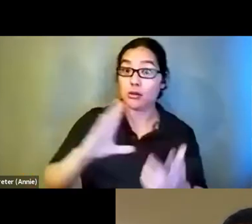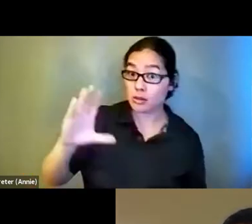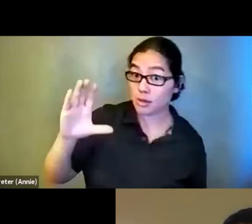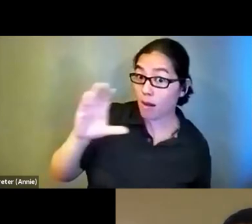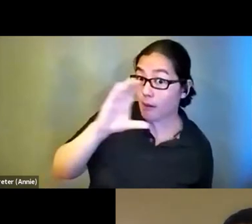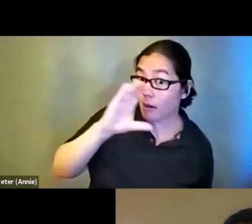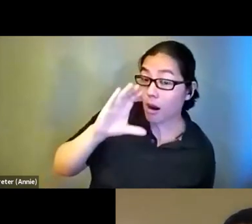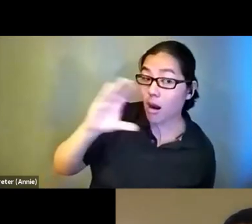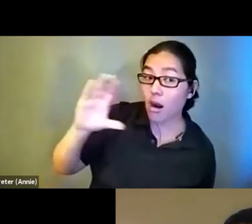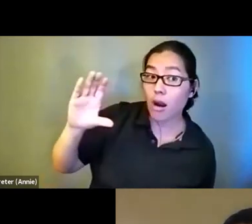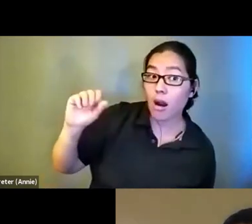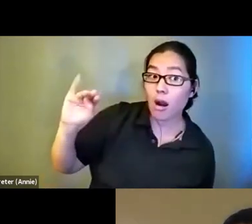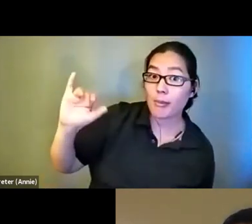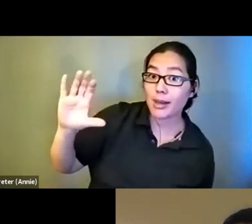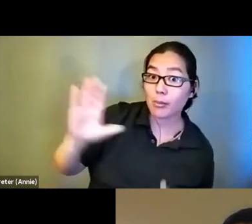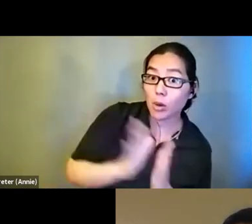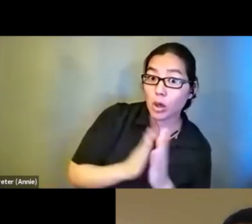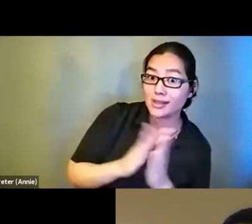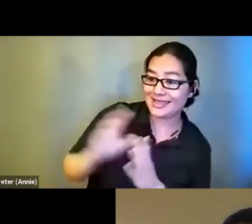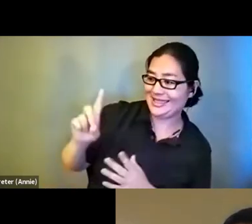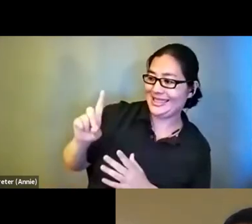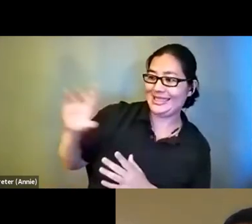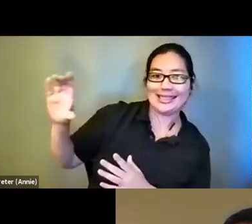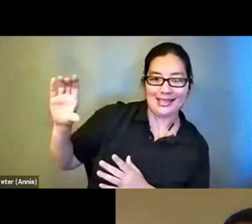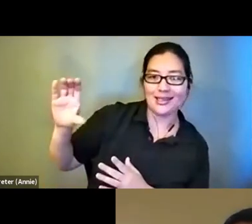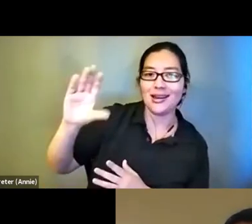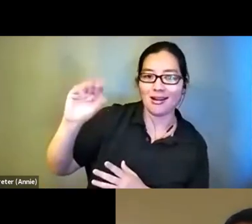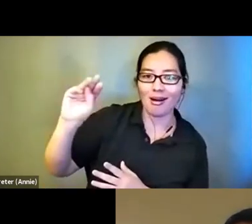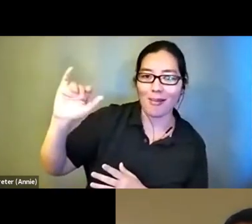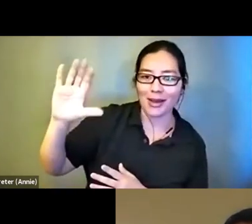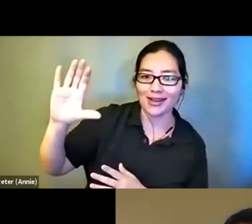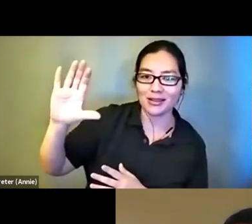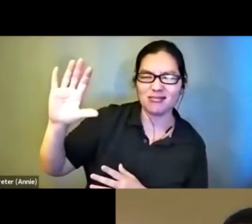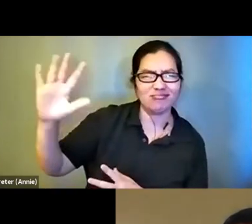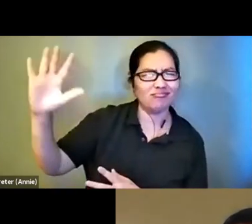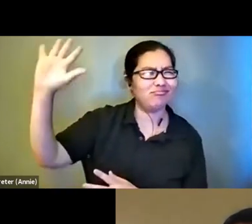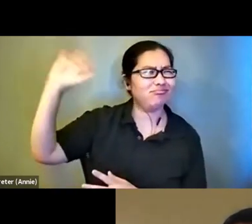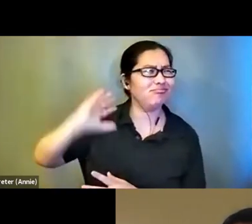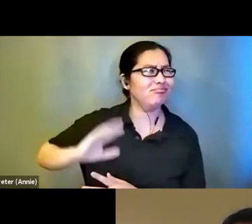comic books. This was back probably in 2008 or